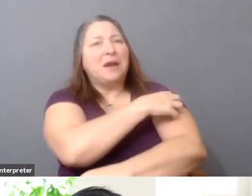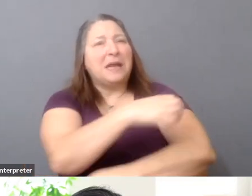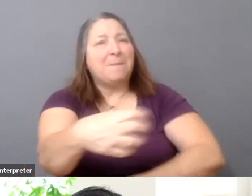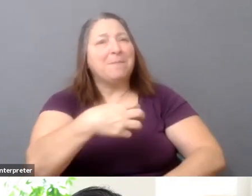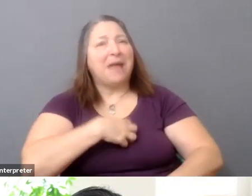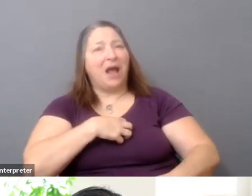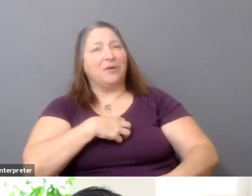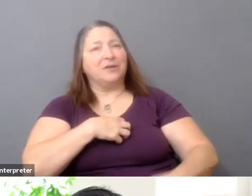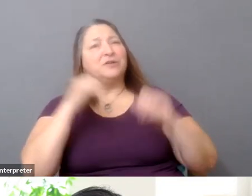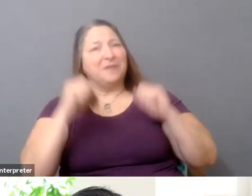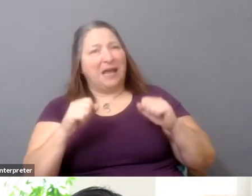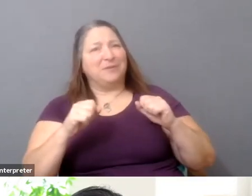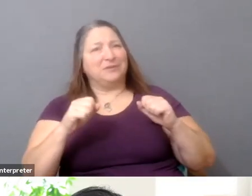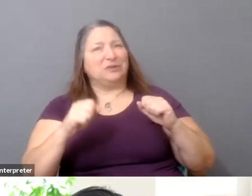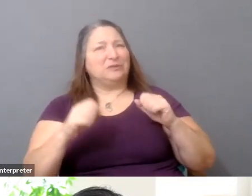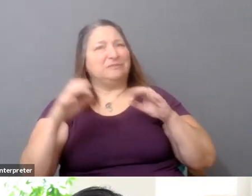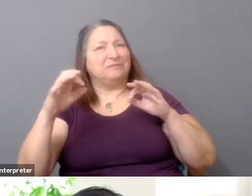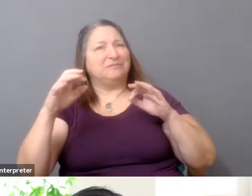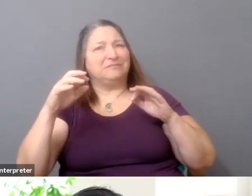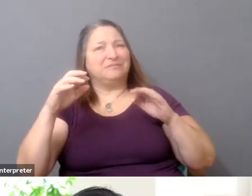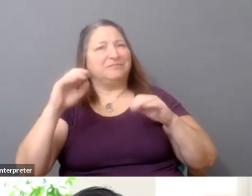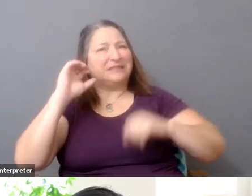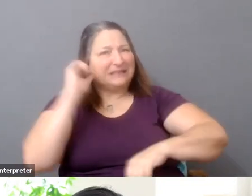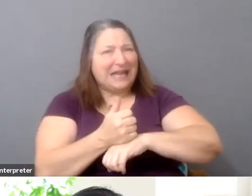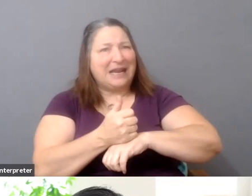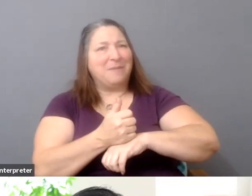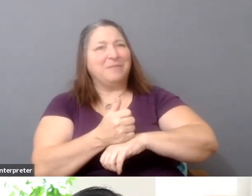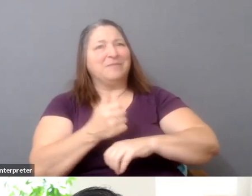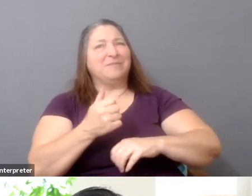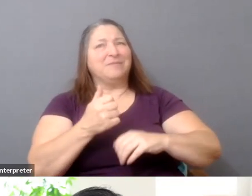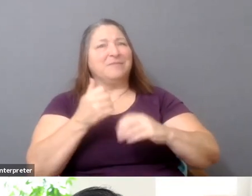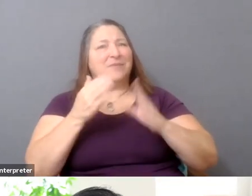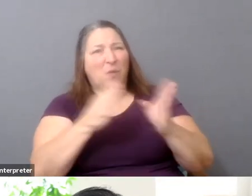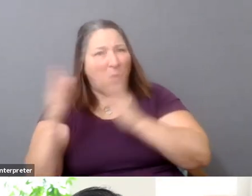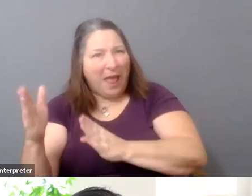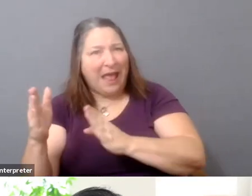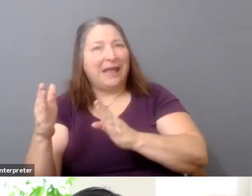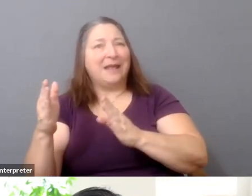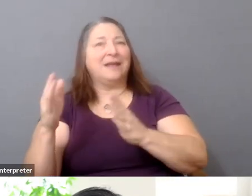that will best serve their film and the audience that they want to serve. Karin, any final words?